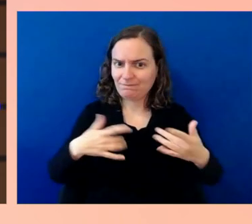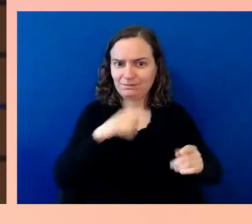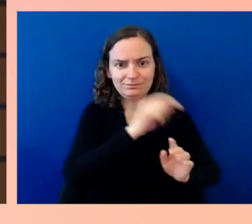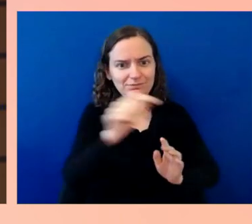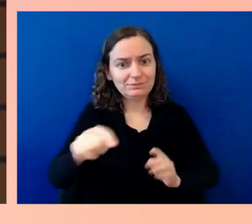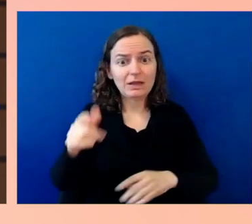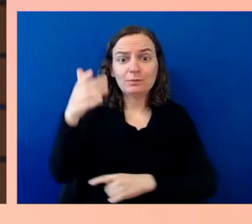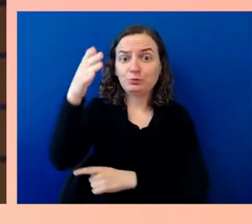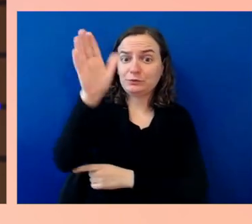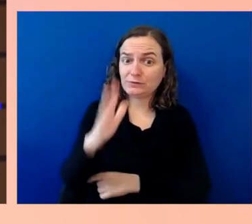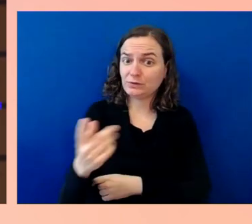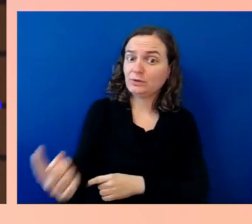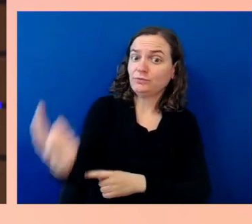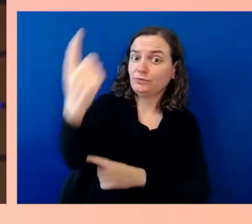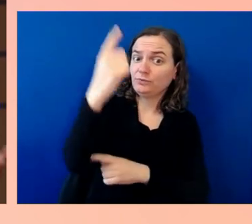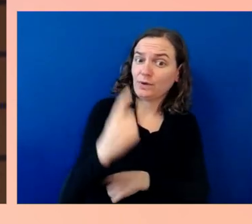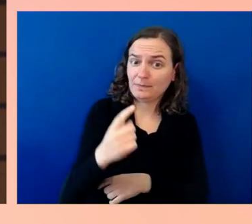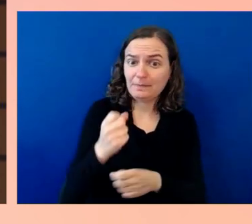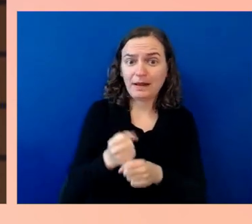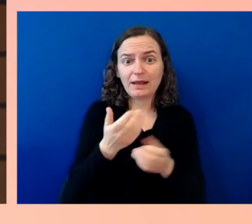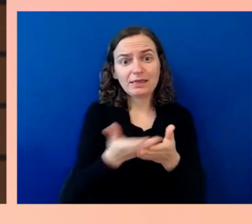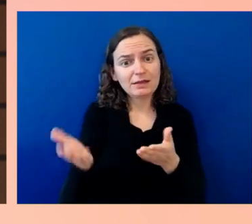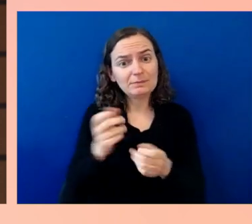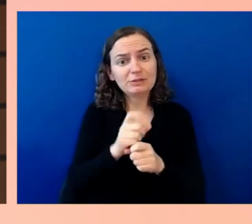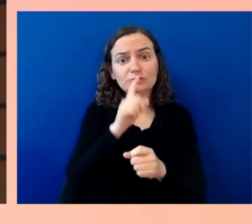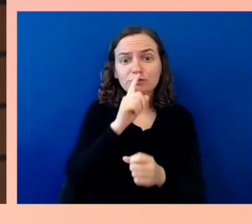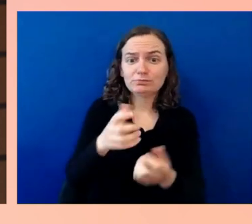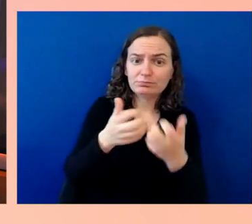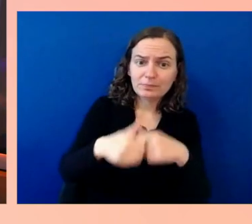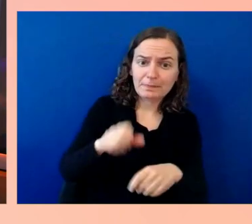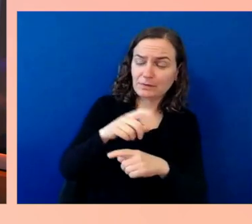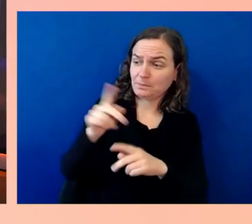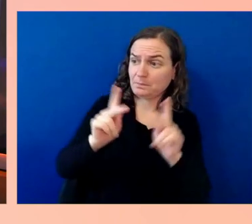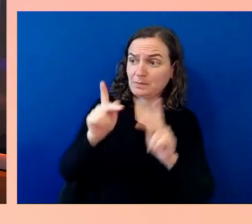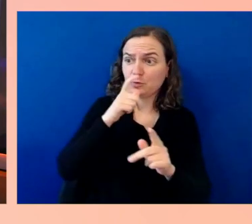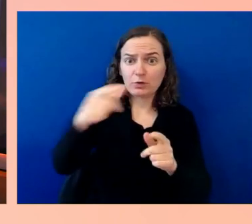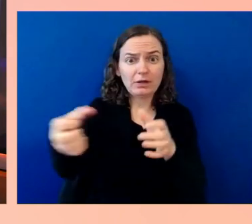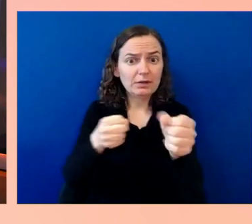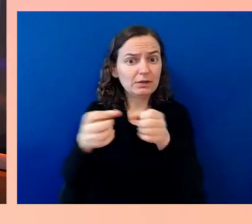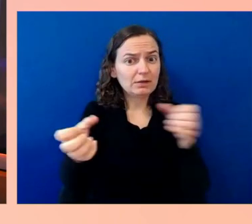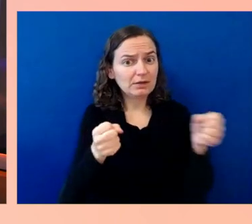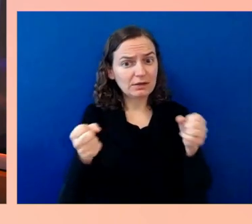people on that stage, in that panel, in the experience, in the hosting of it,